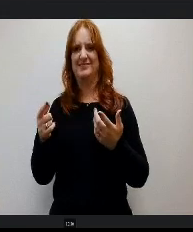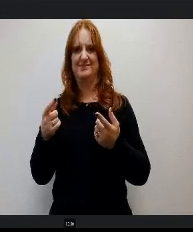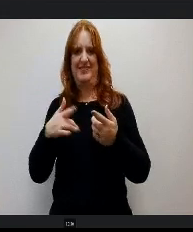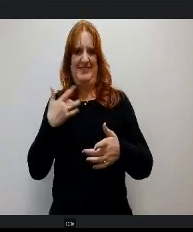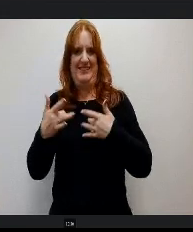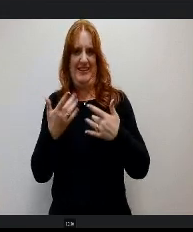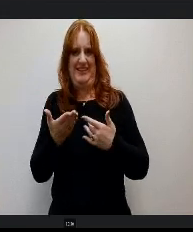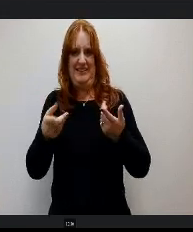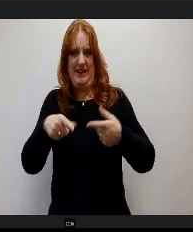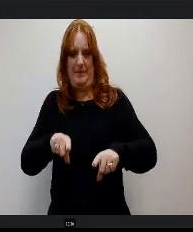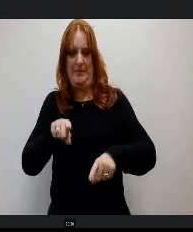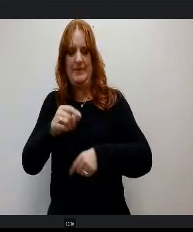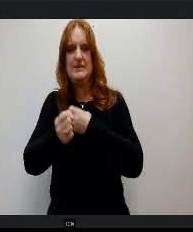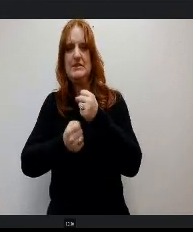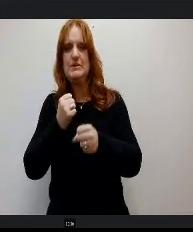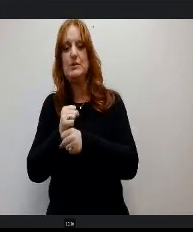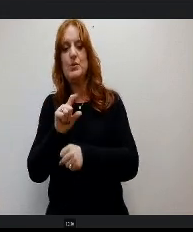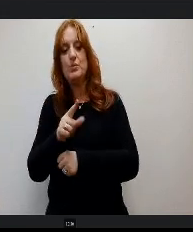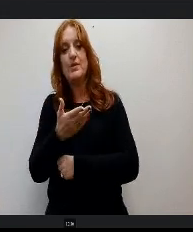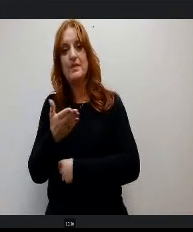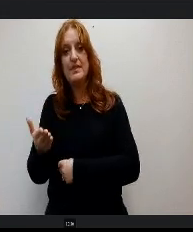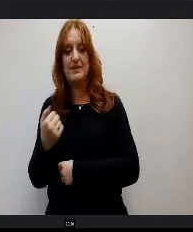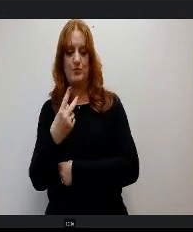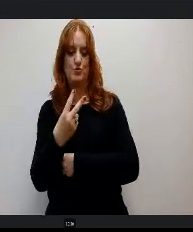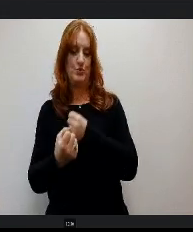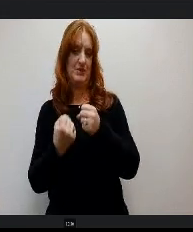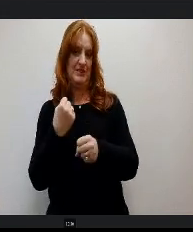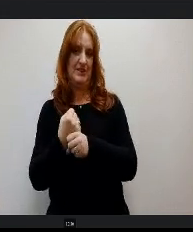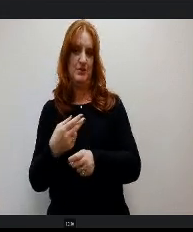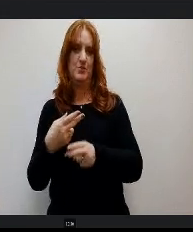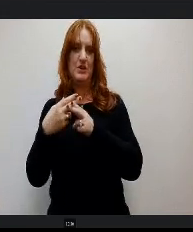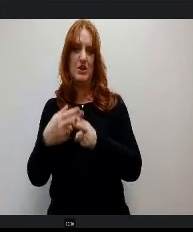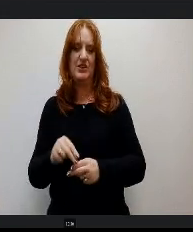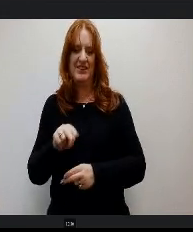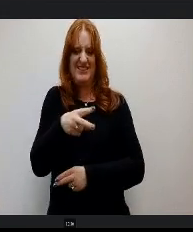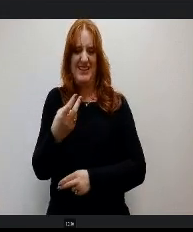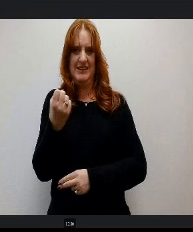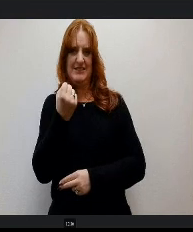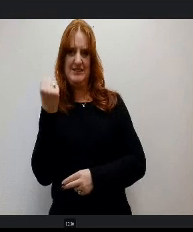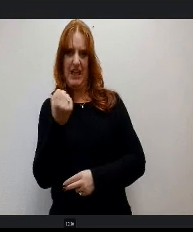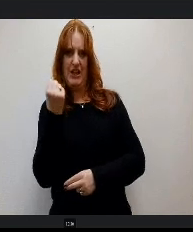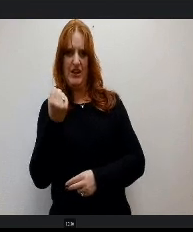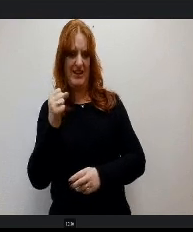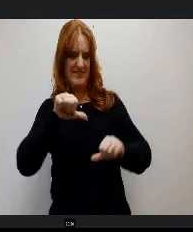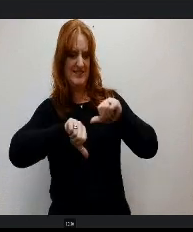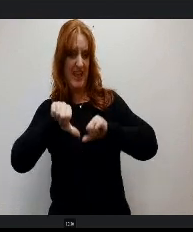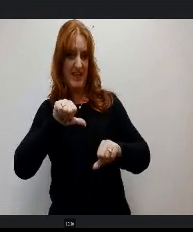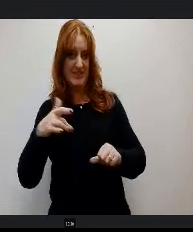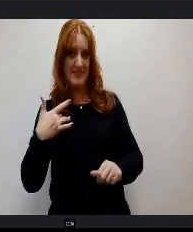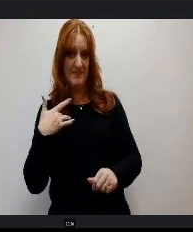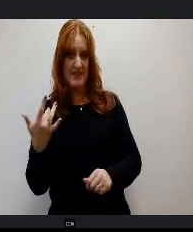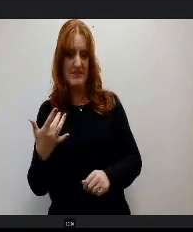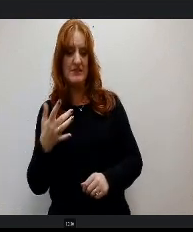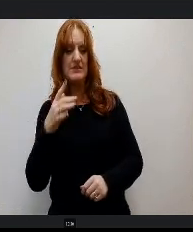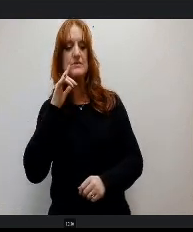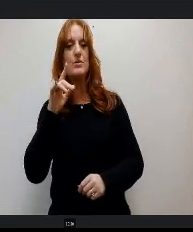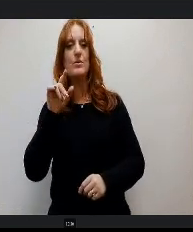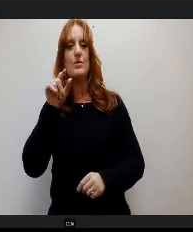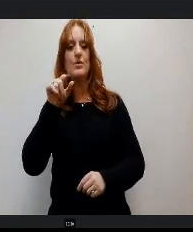the things that we've done now for two years is what we call our second Saturday Science events. These are designed to be for families to come